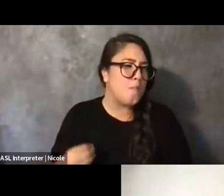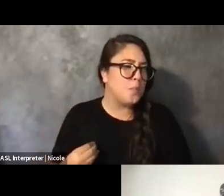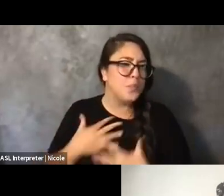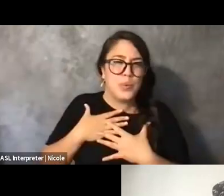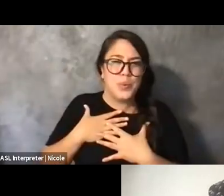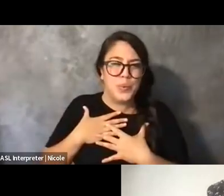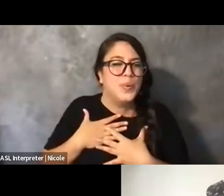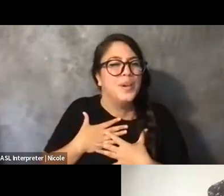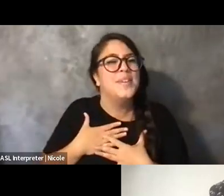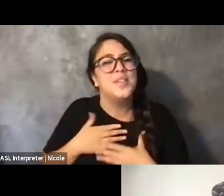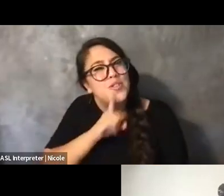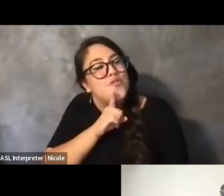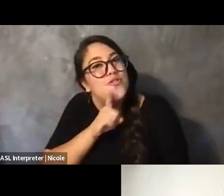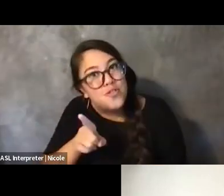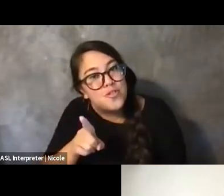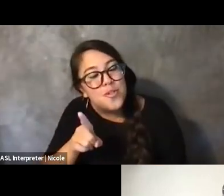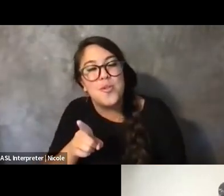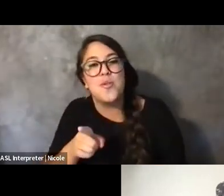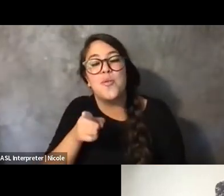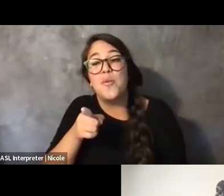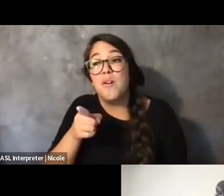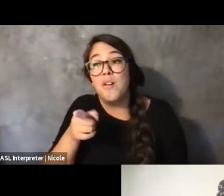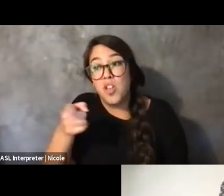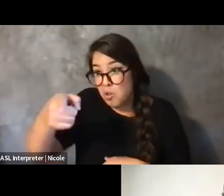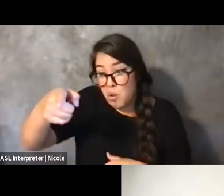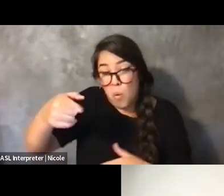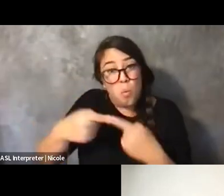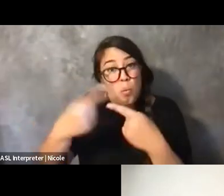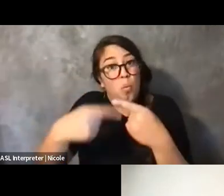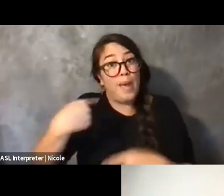actually let multiply marginalized people do their thing, it's just so cool